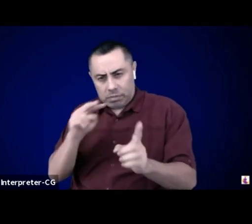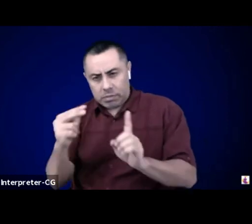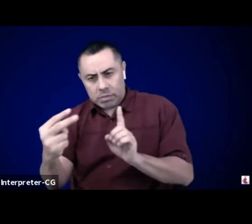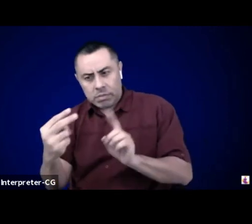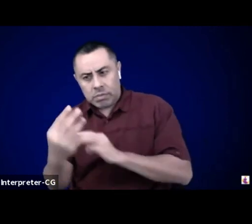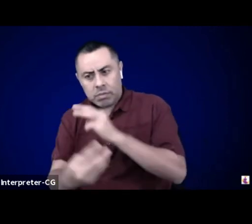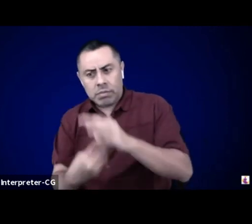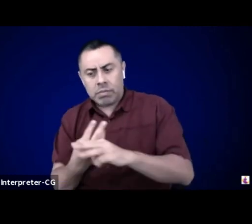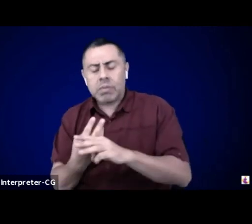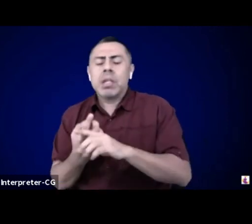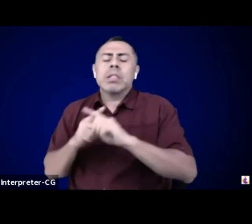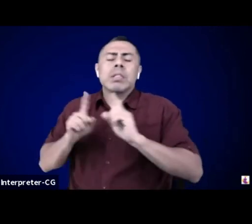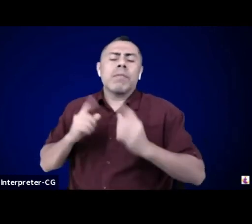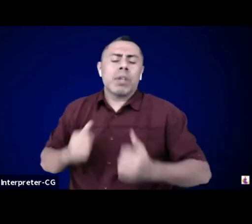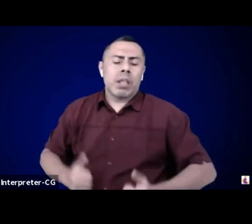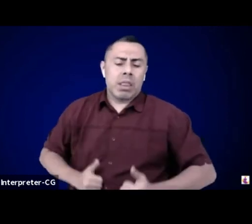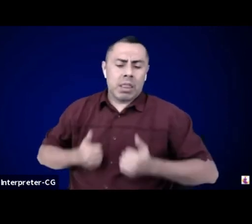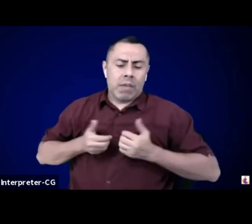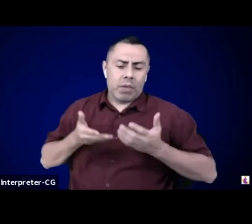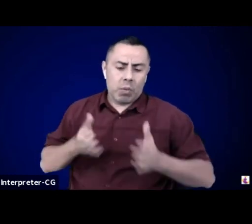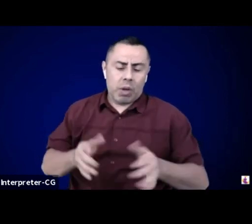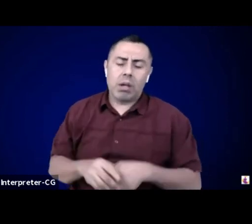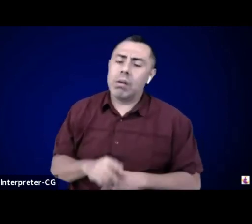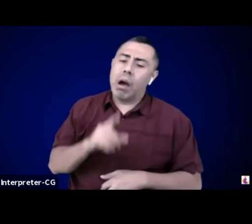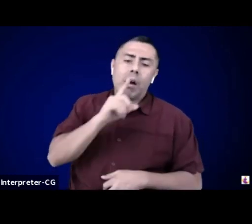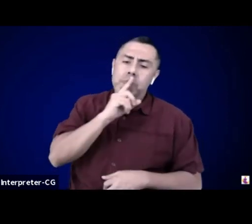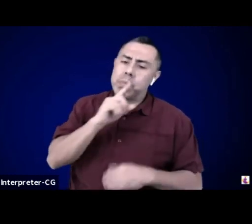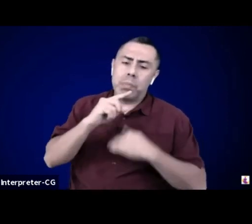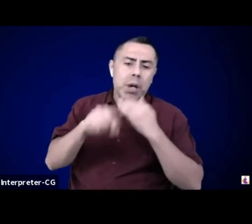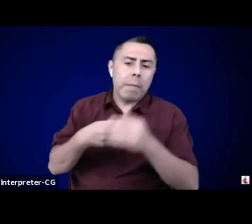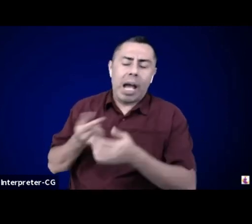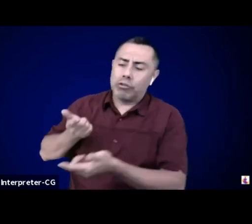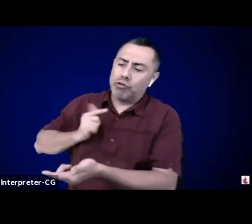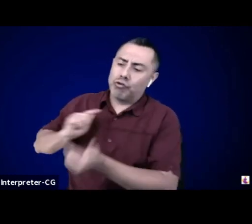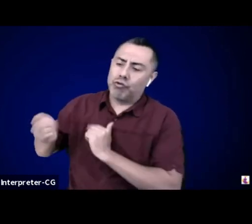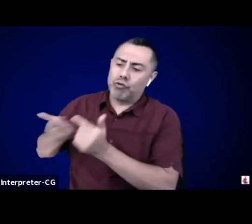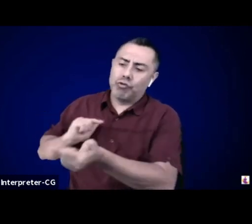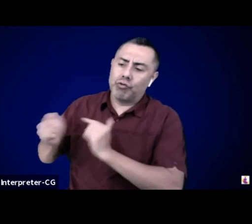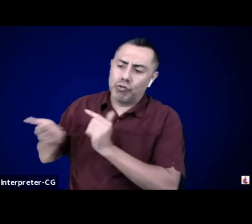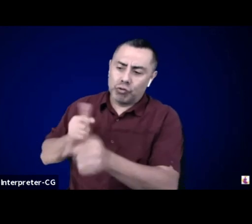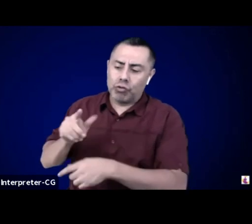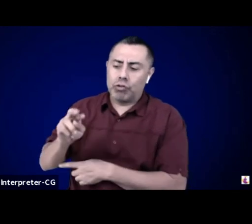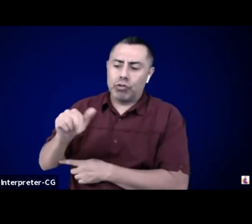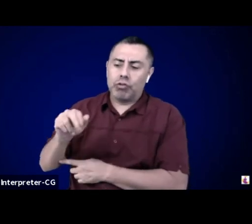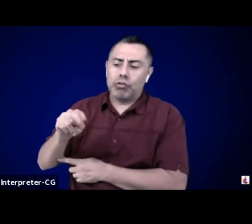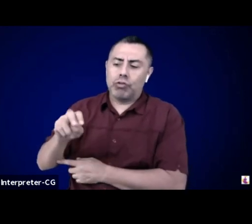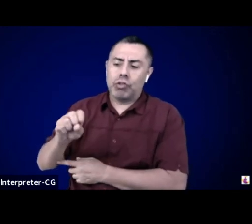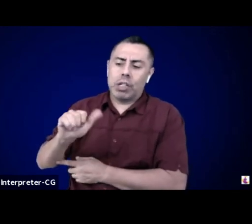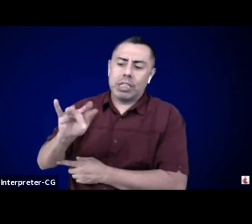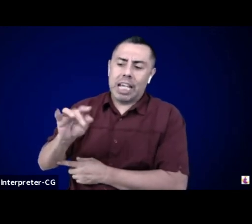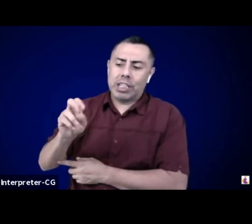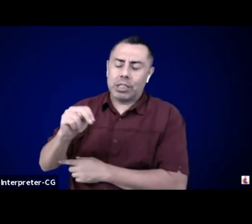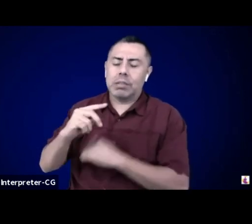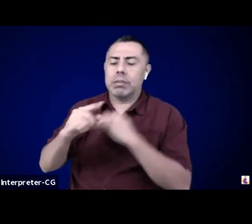and repair is necessary. This perpetuated the erasure of native culture and we're deeply, deeply sorry